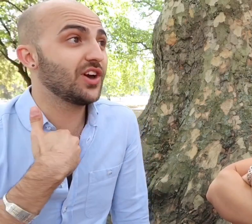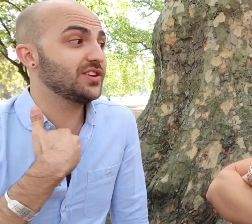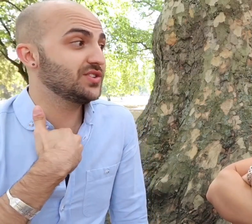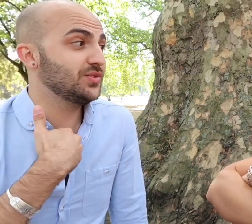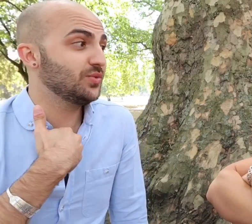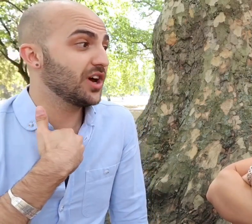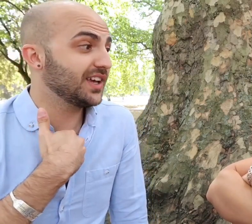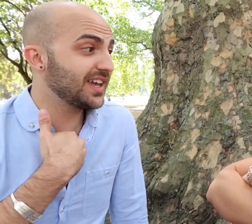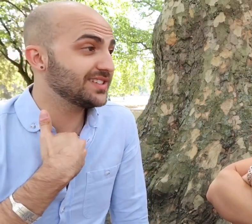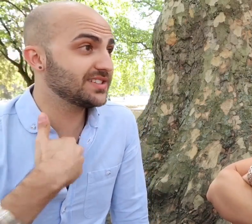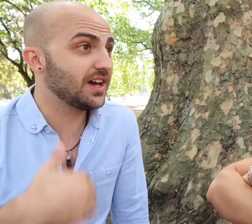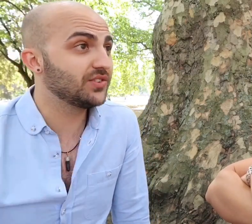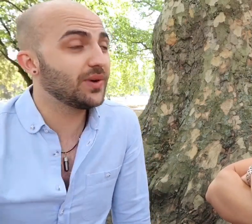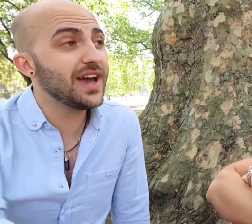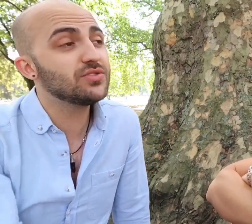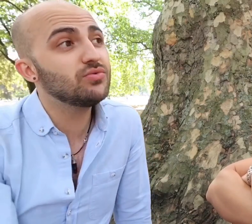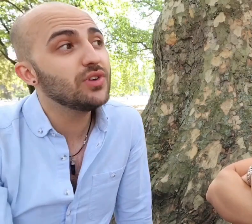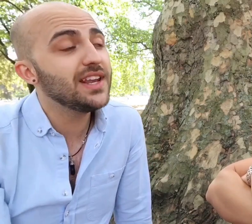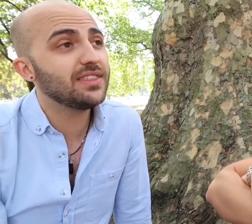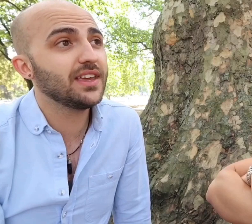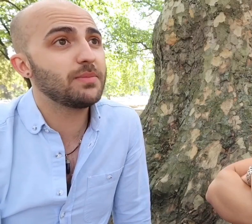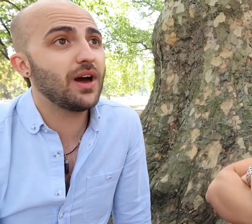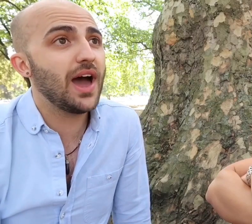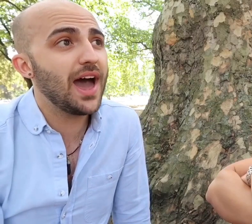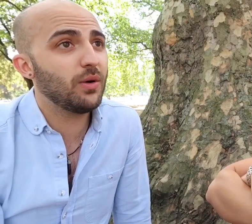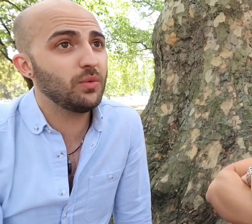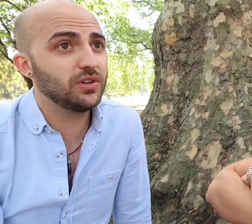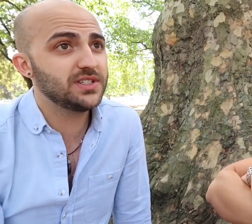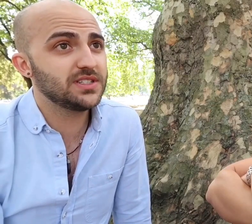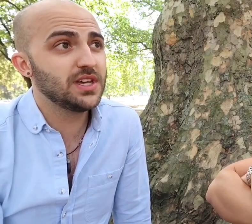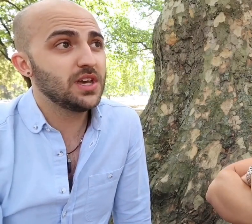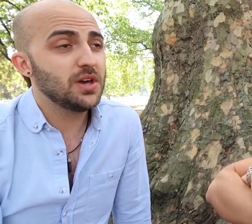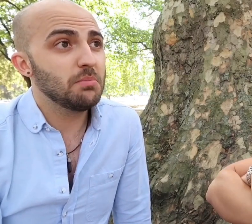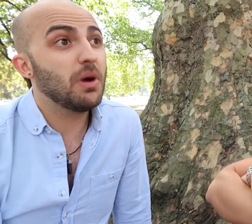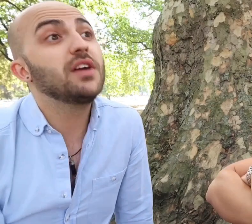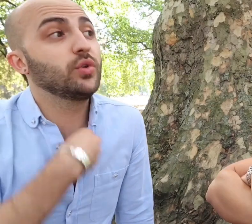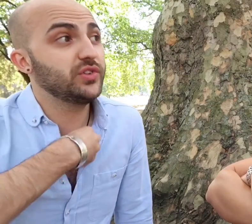going to work against us so I had to really think about how I wanted my voice